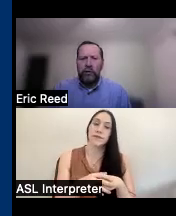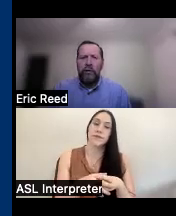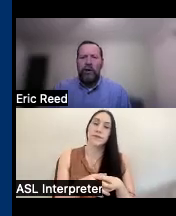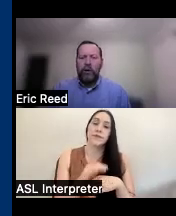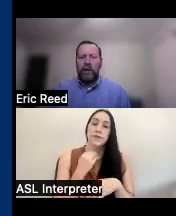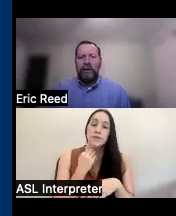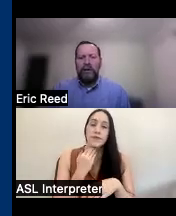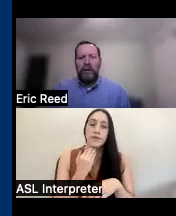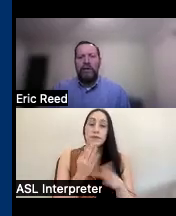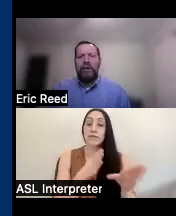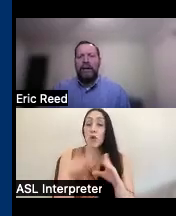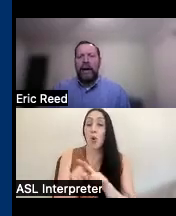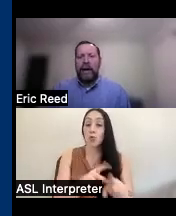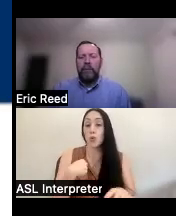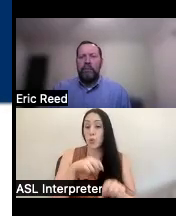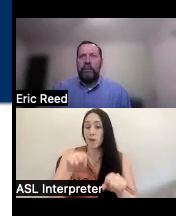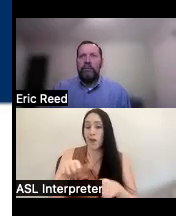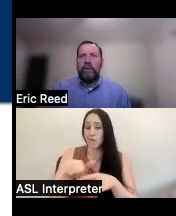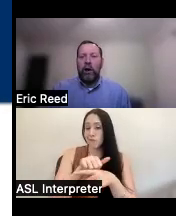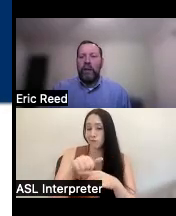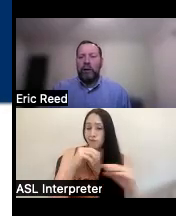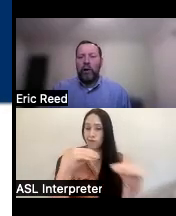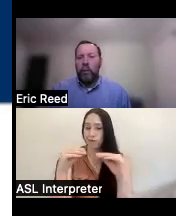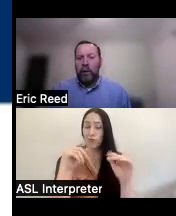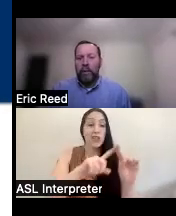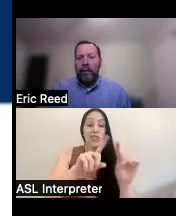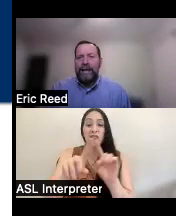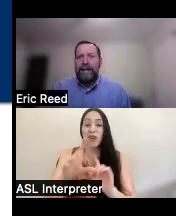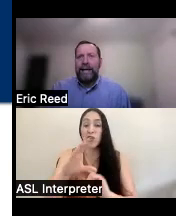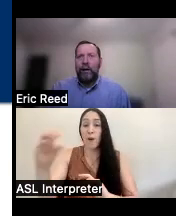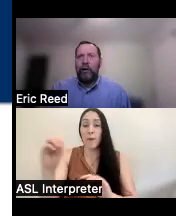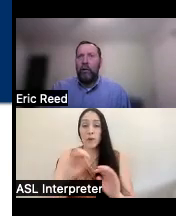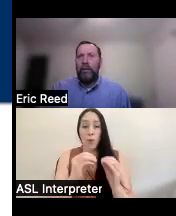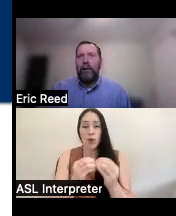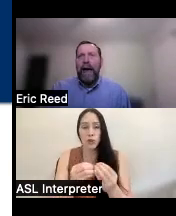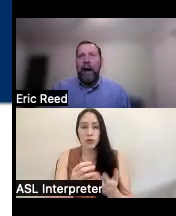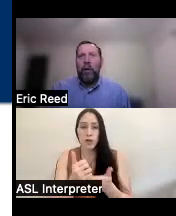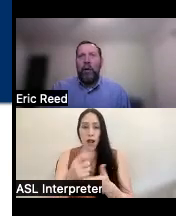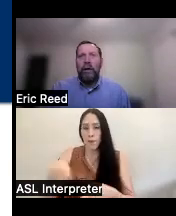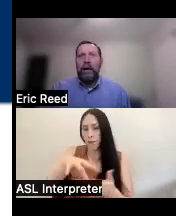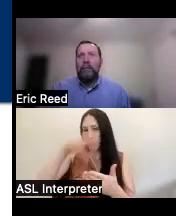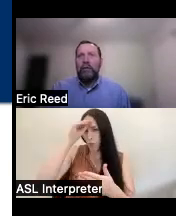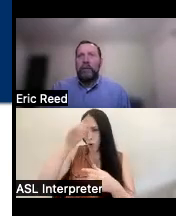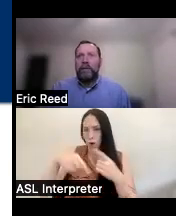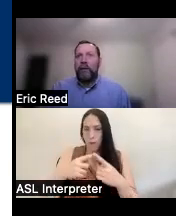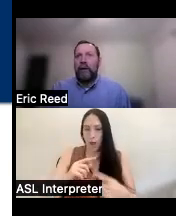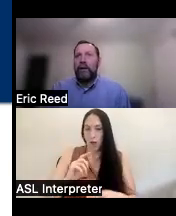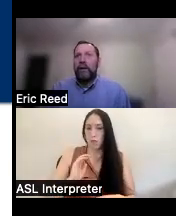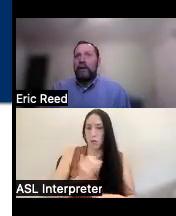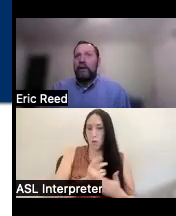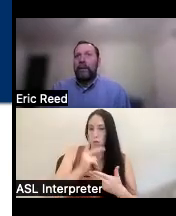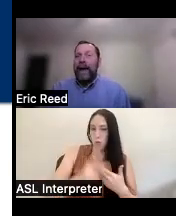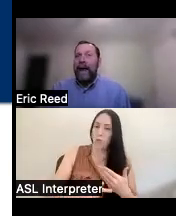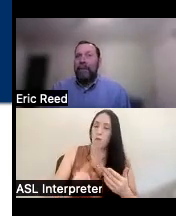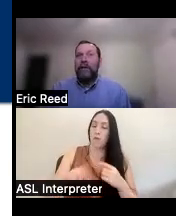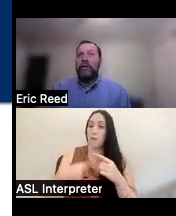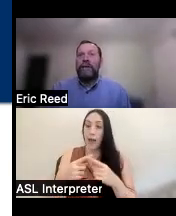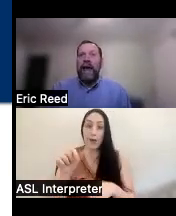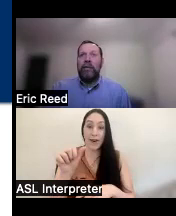to organizations um to help them learn more about at to learn more about how specific adaptations at